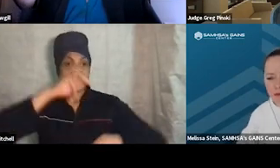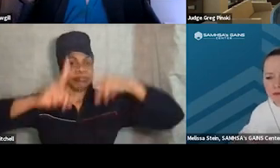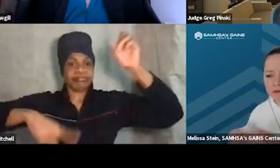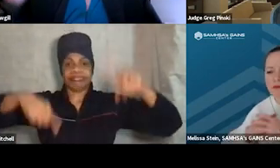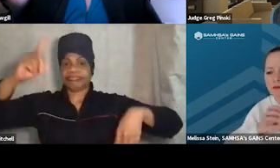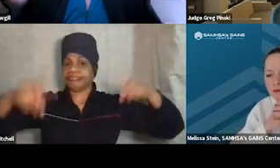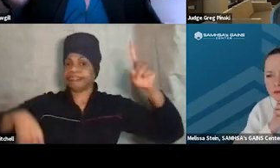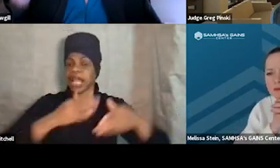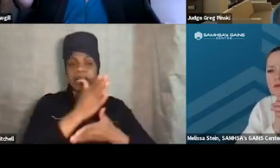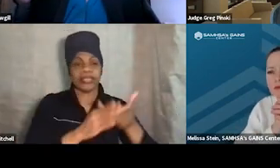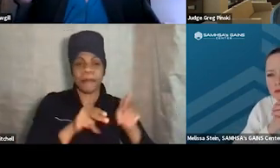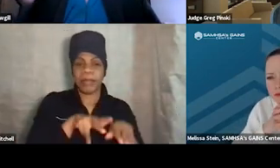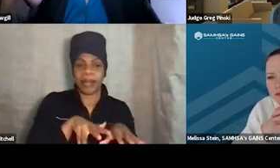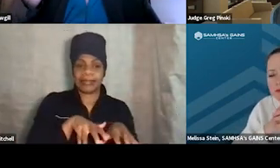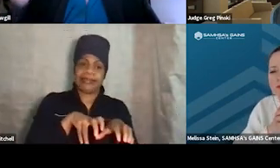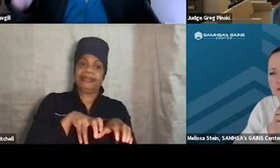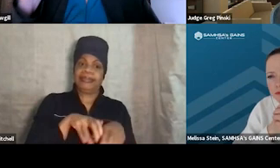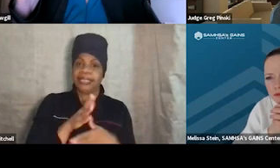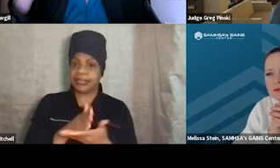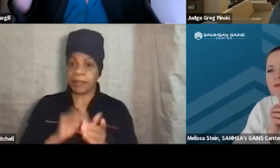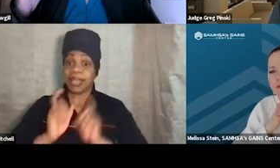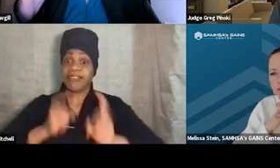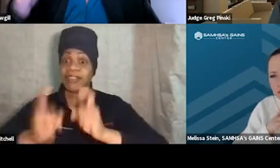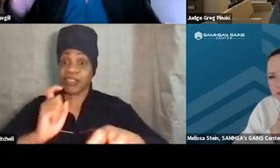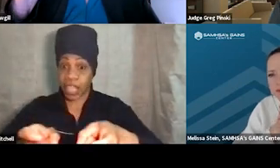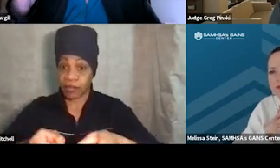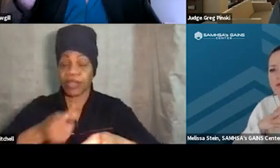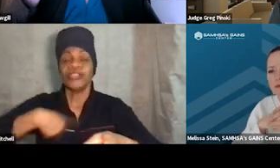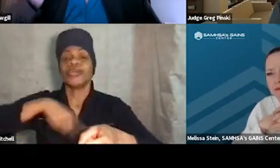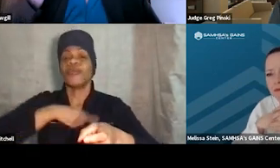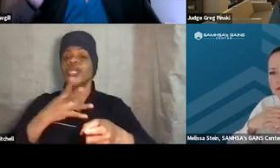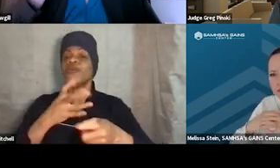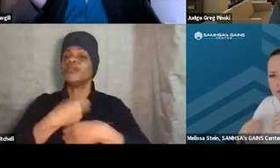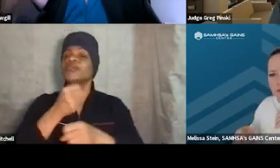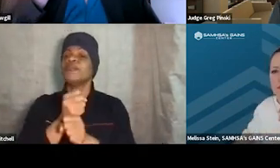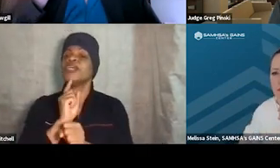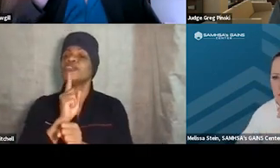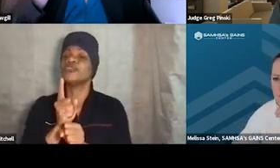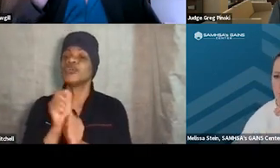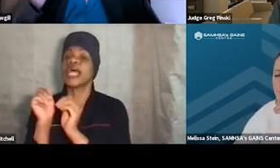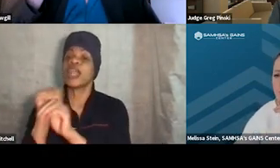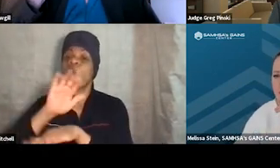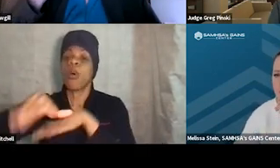and some people are not. They give 'em out for everything. So we wanna make sure that people are being treated fairly when we're doing that.